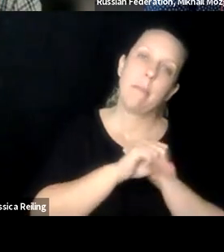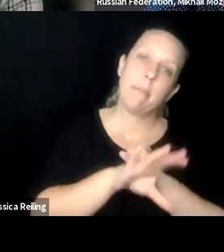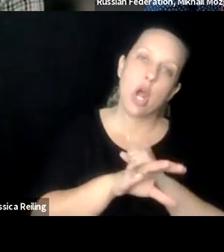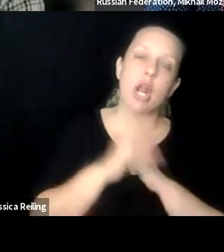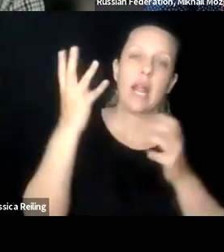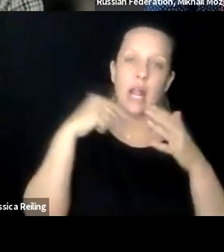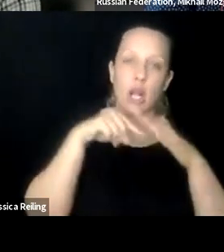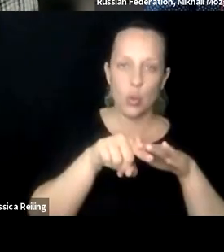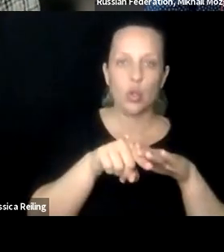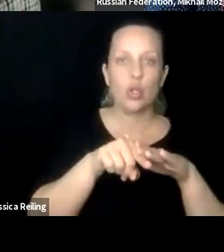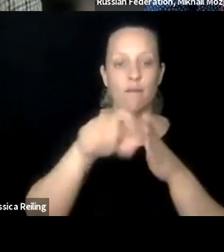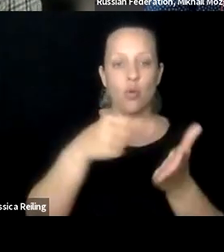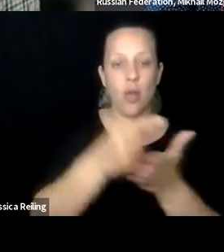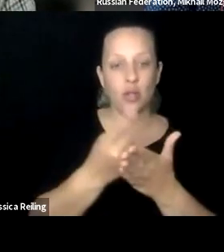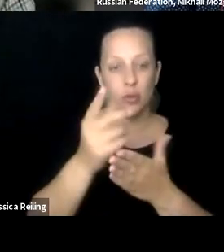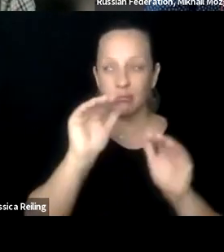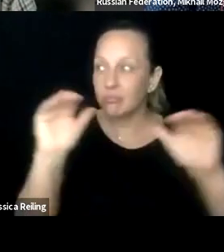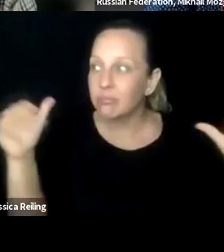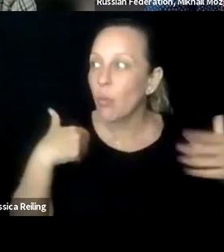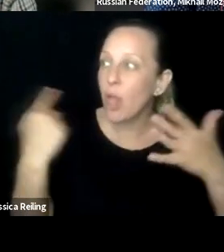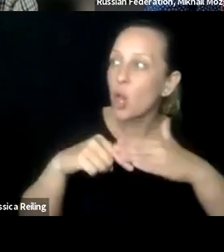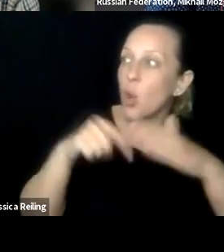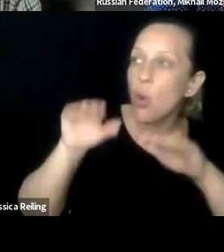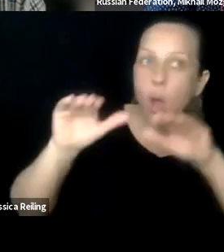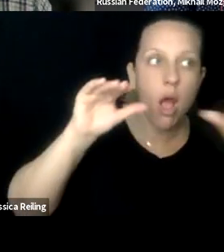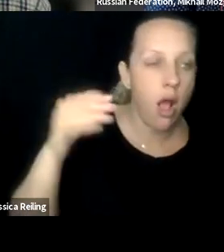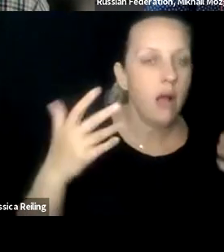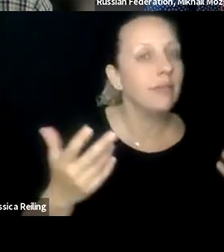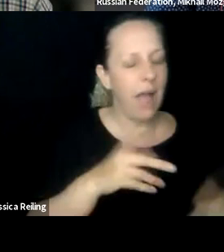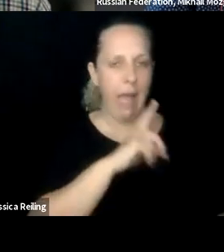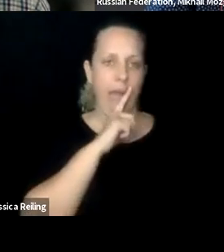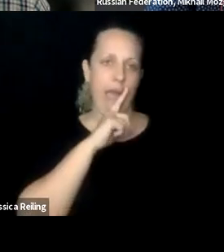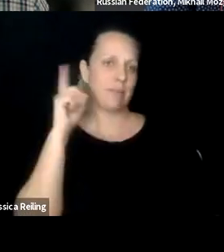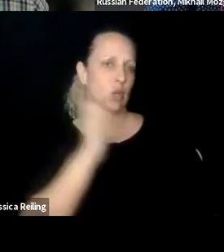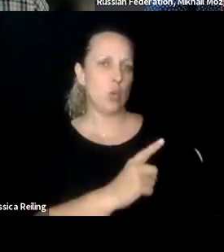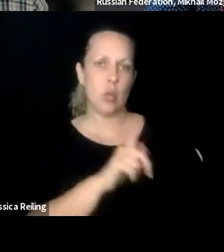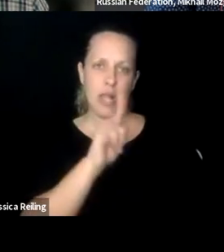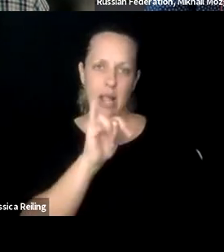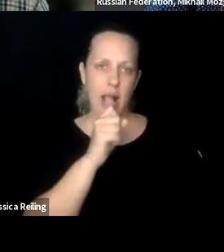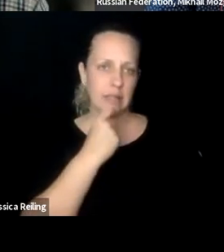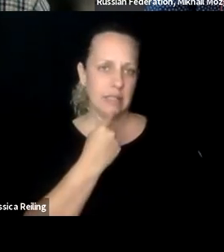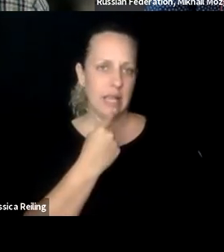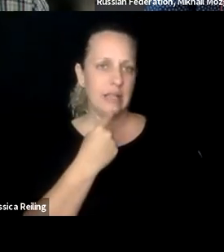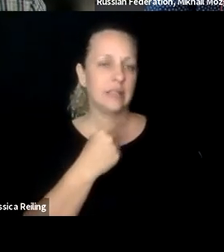part of your strategic thinking? Label market inclusion of your graduates?